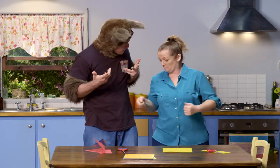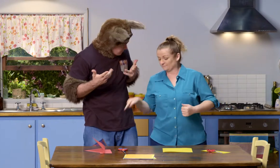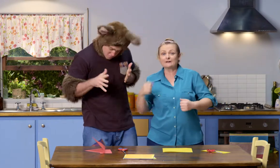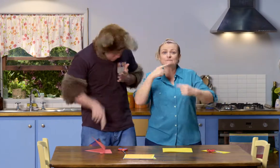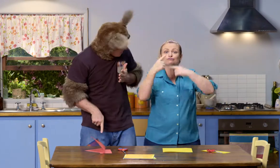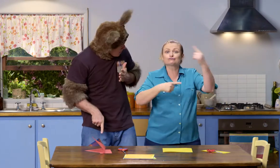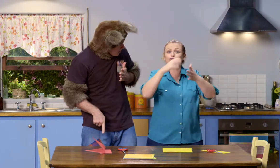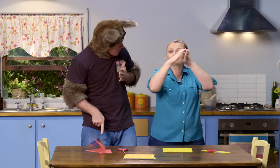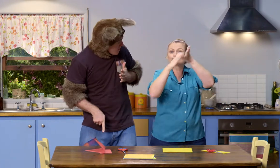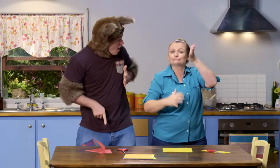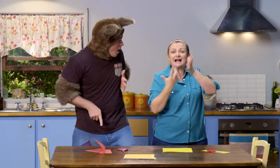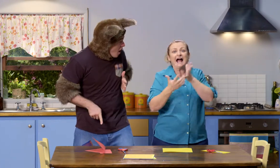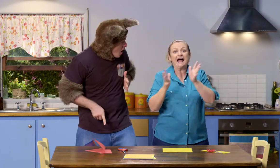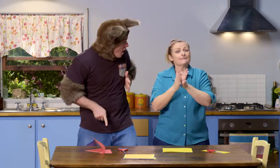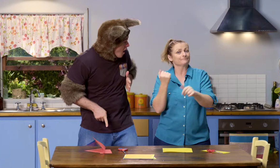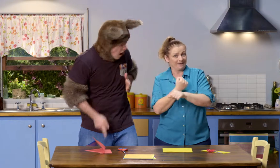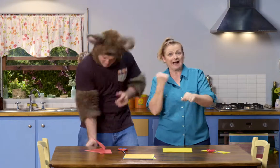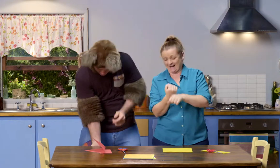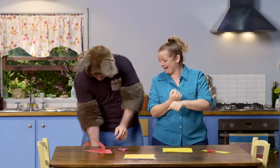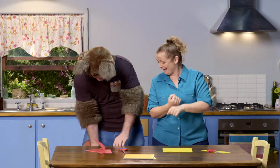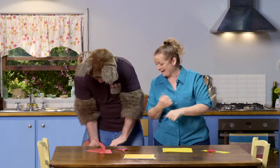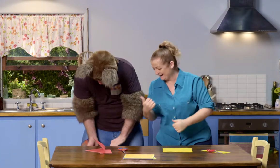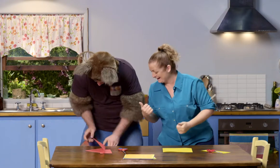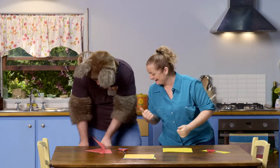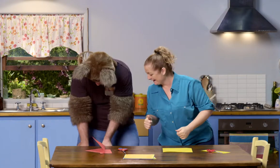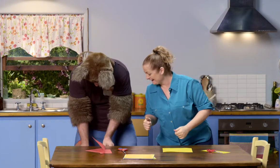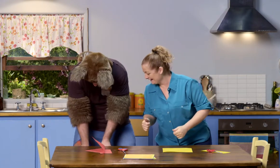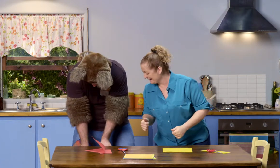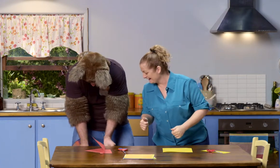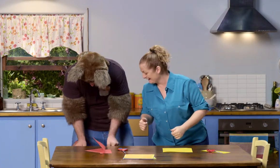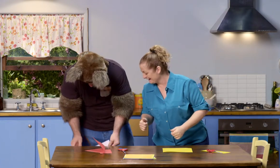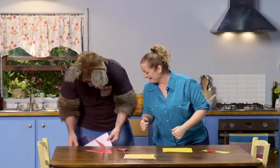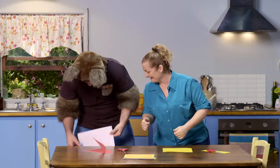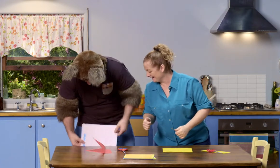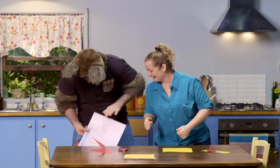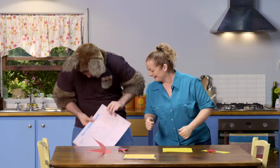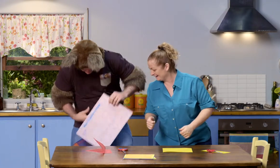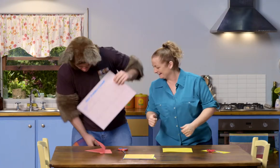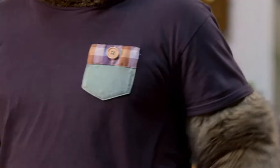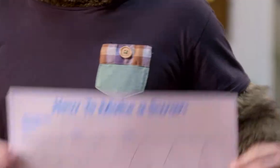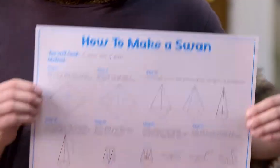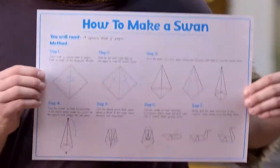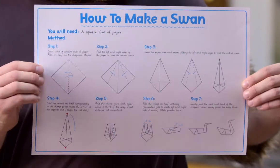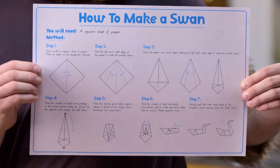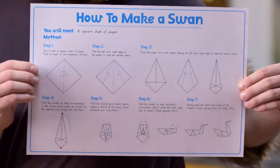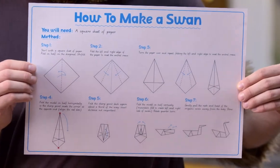In the drawer, there are some instructions on how to make it. Oh. Ha!